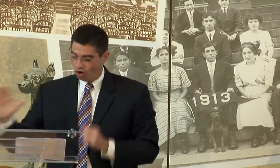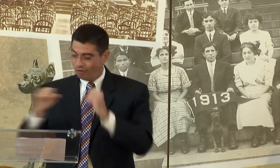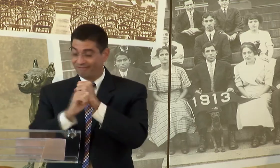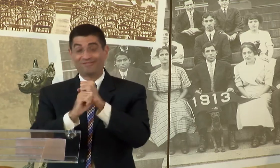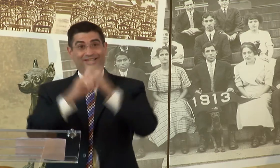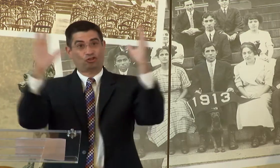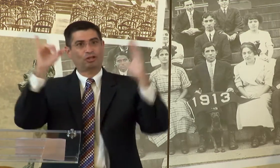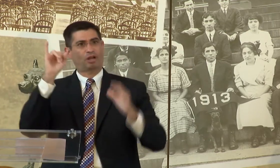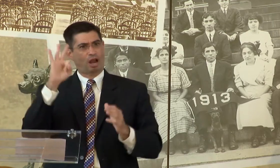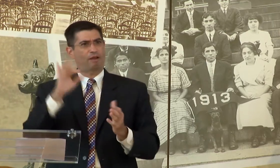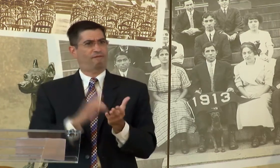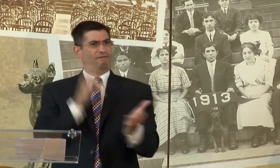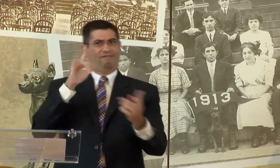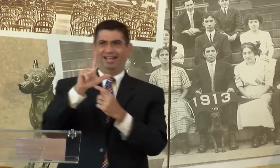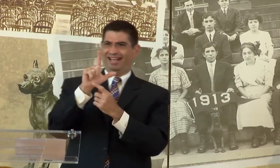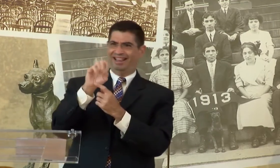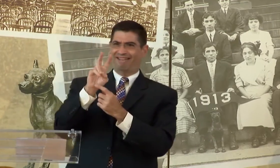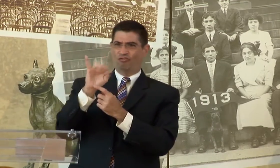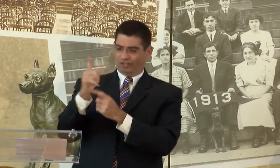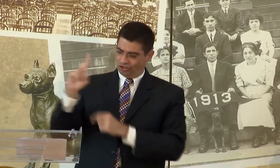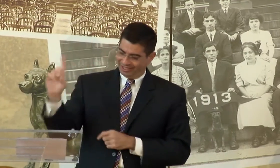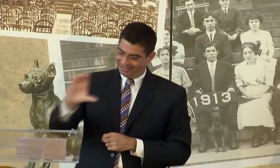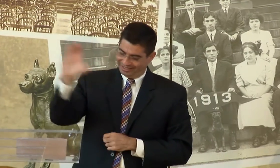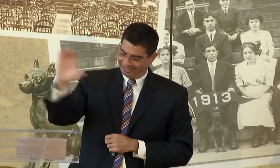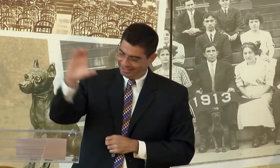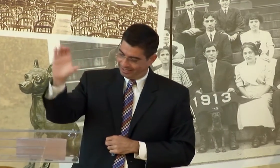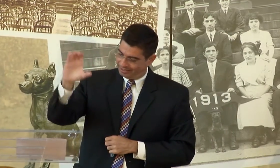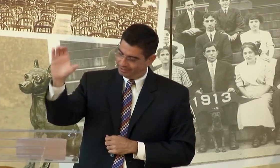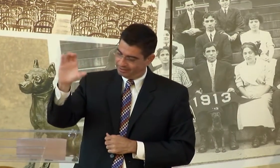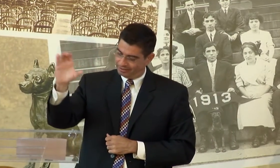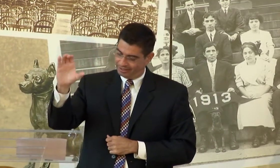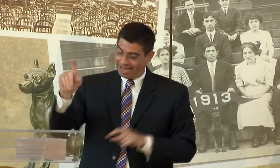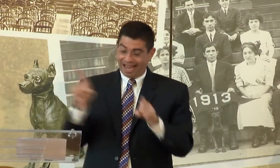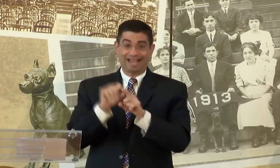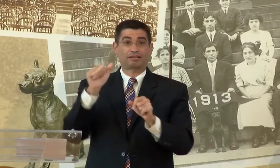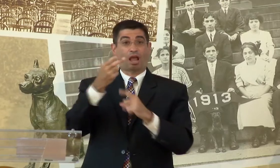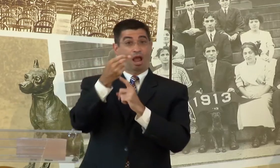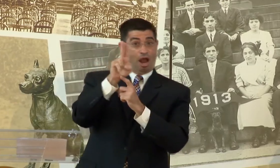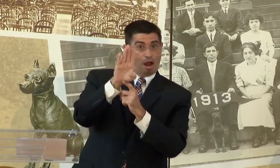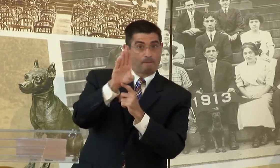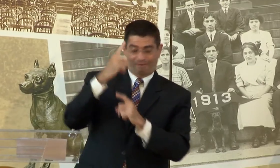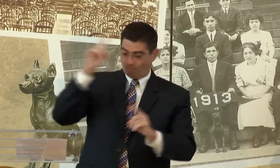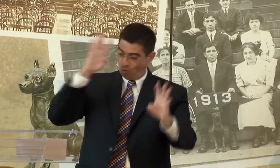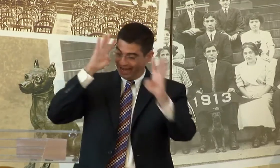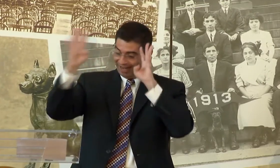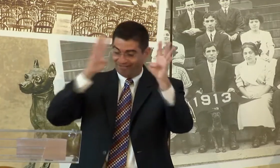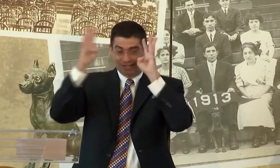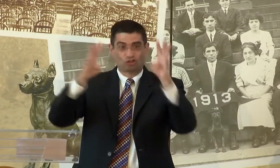SUPPORT, AND FOR YOUR VISION OF LEVERAGING D.C. AS A HUB FOR